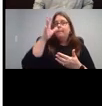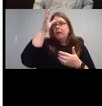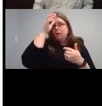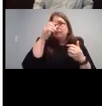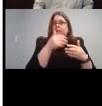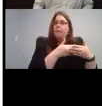And